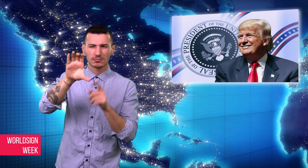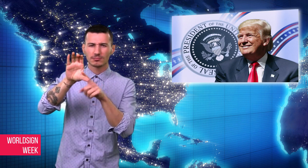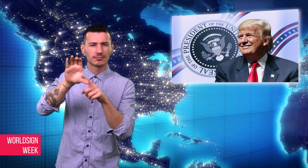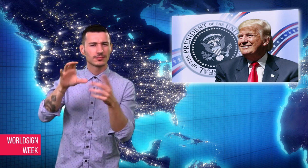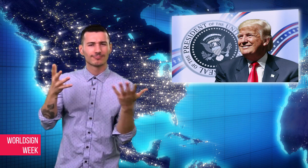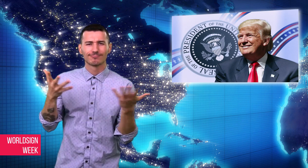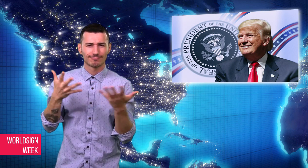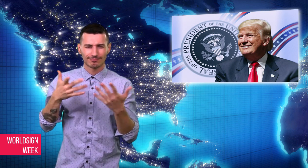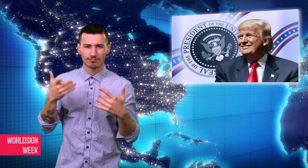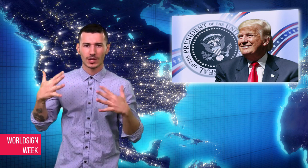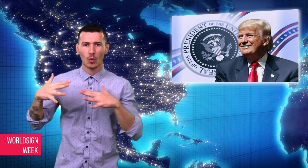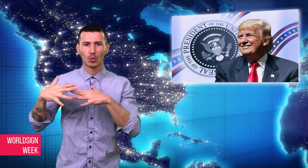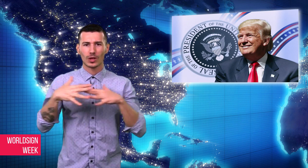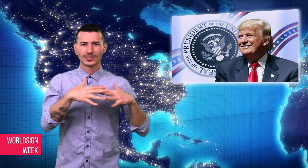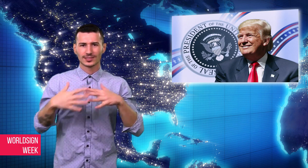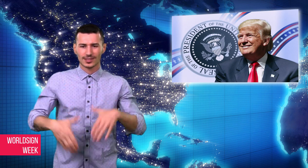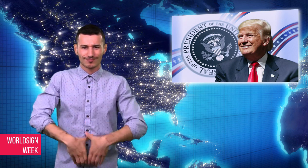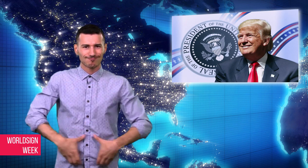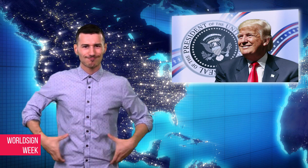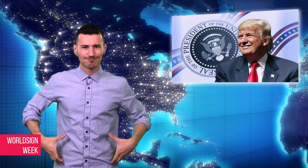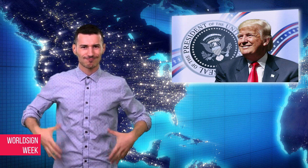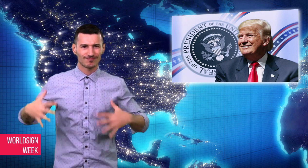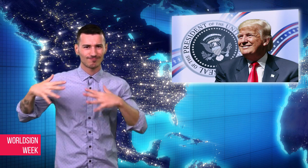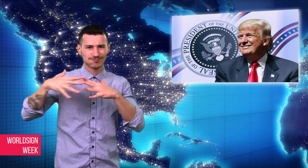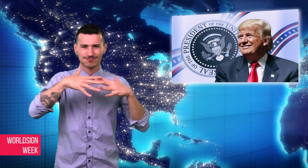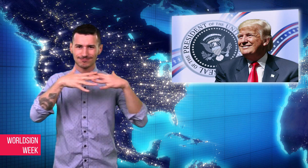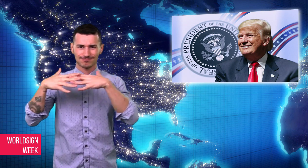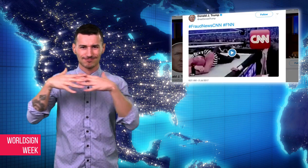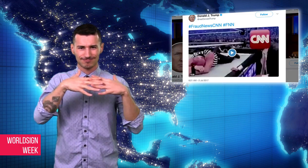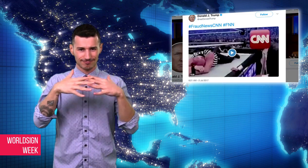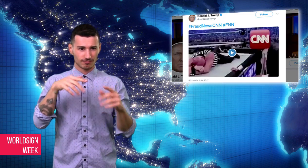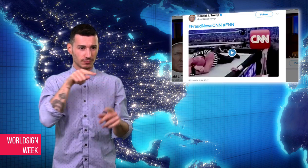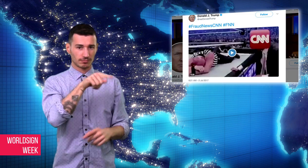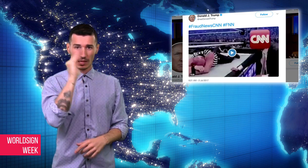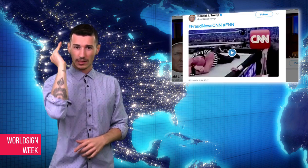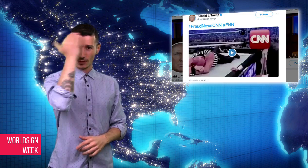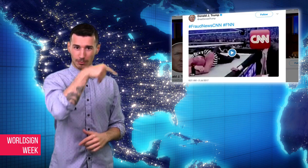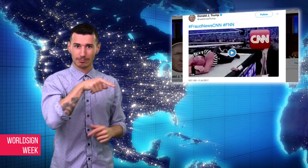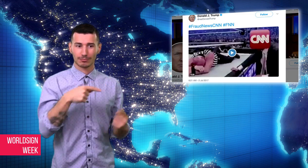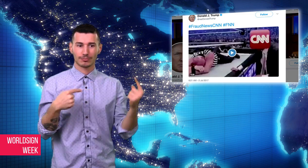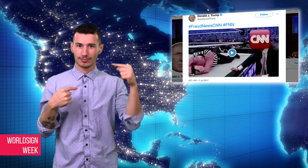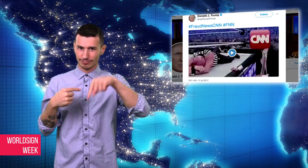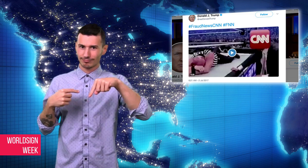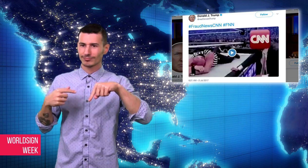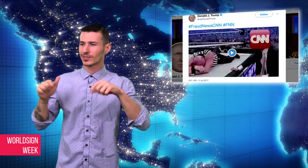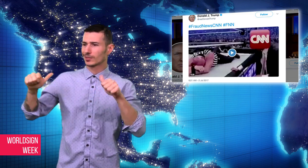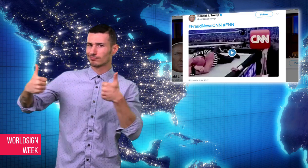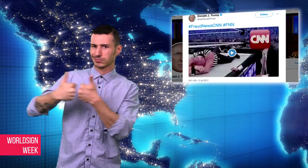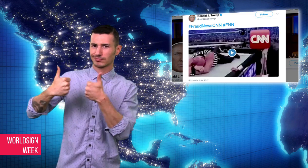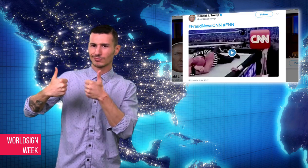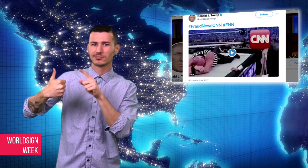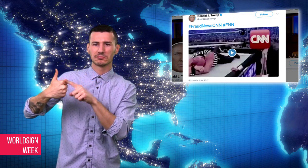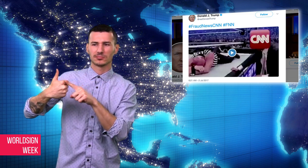wrestling in a professional wrestling match, with the logo of Cable News